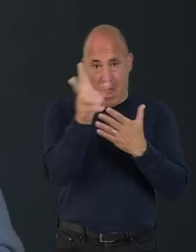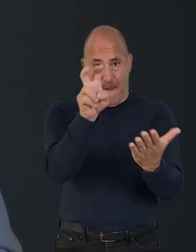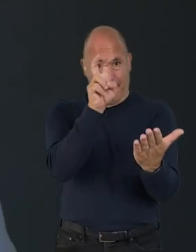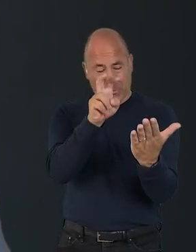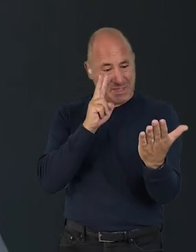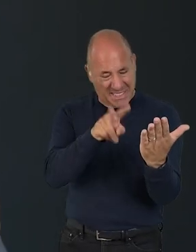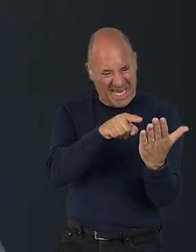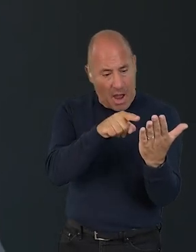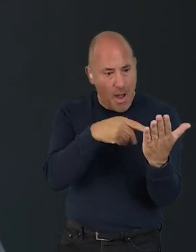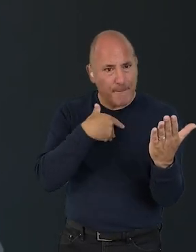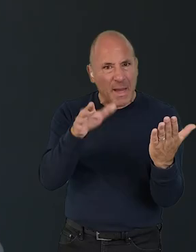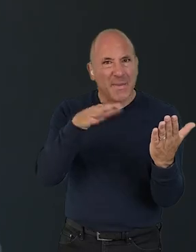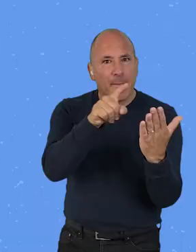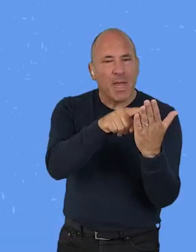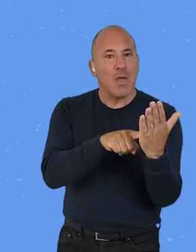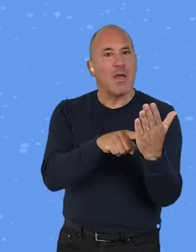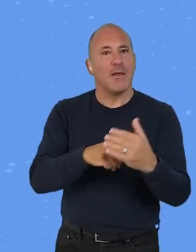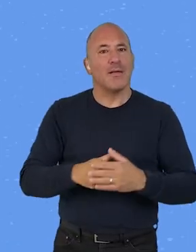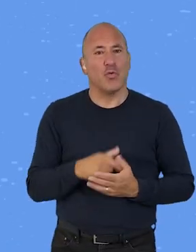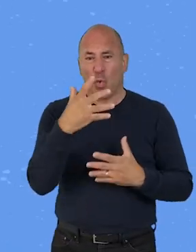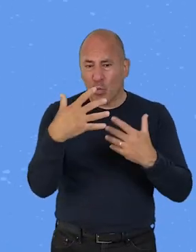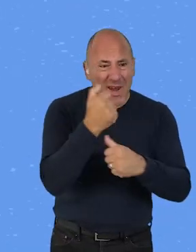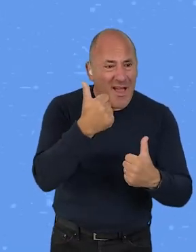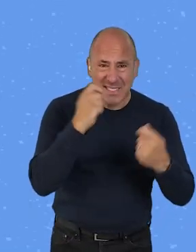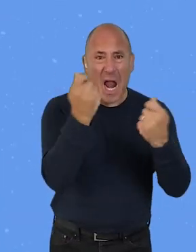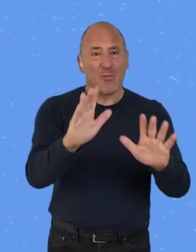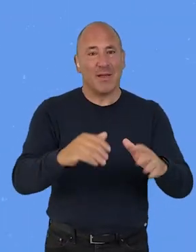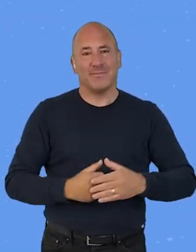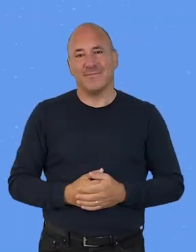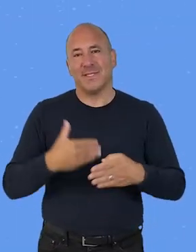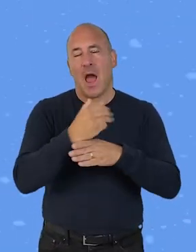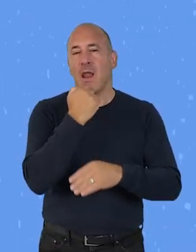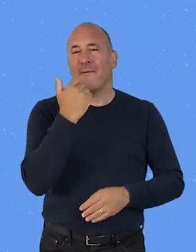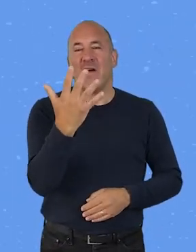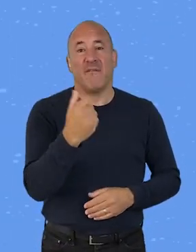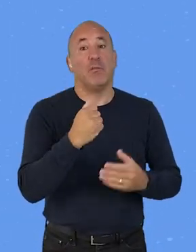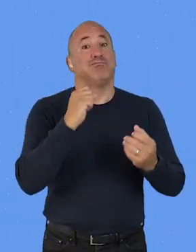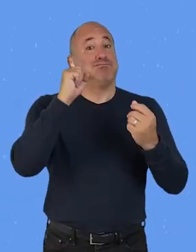and it's great to have these written down on paper. Celebrate your wins! Task 5, prioritising.